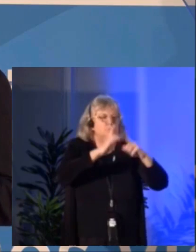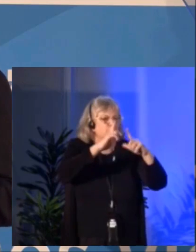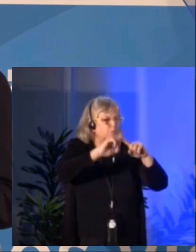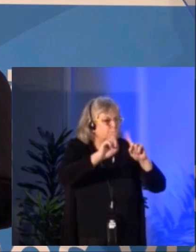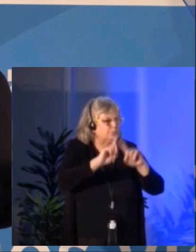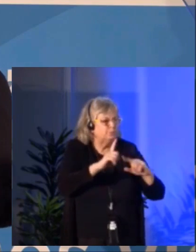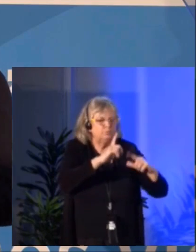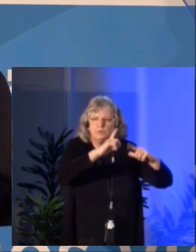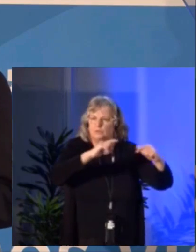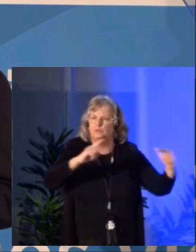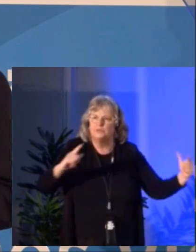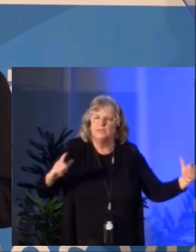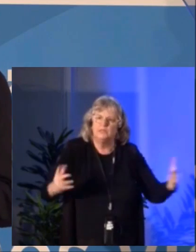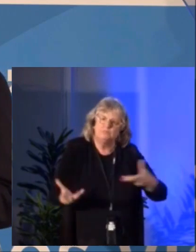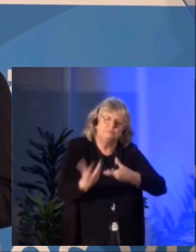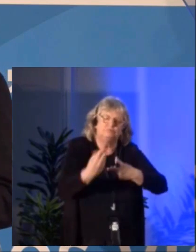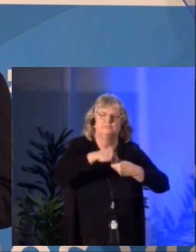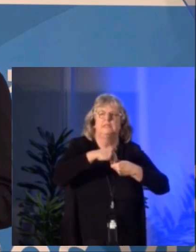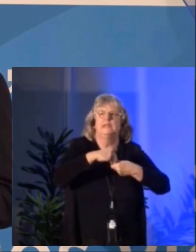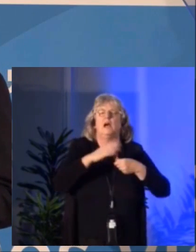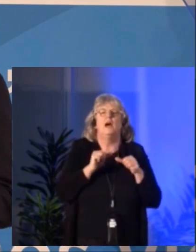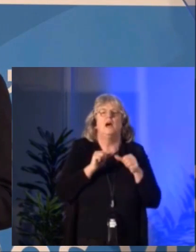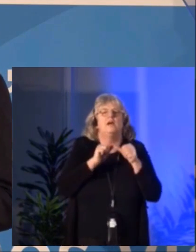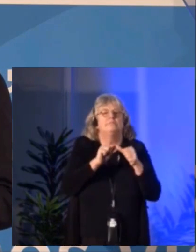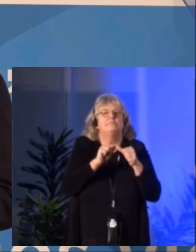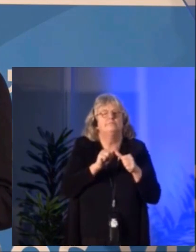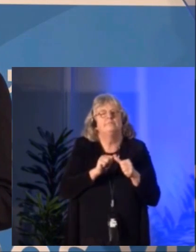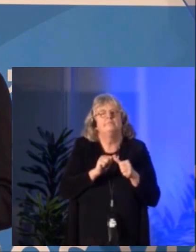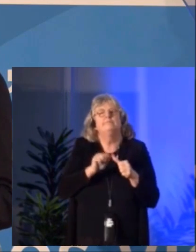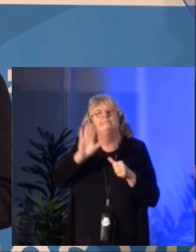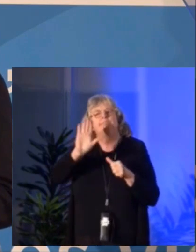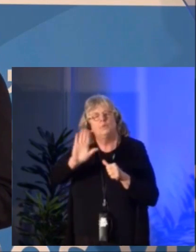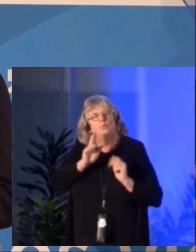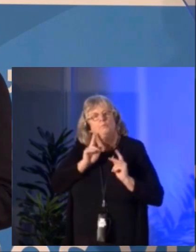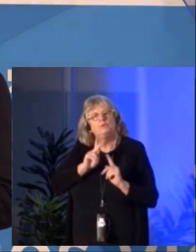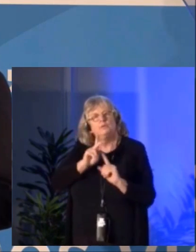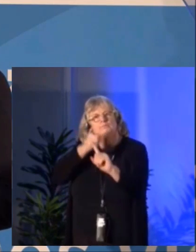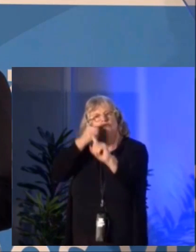a driving constant original and personal quest for excellence.